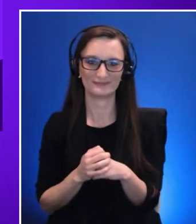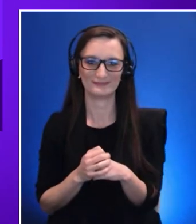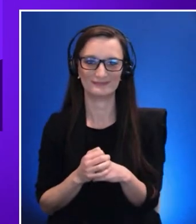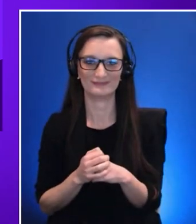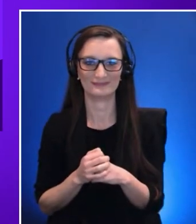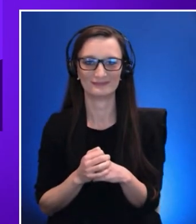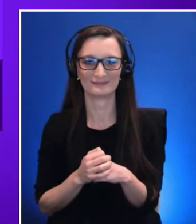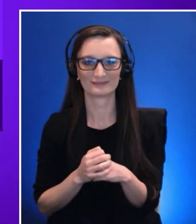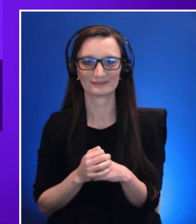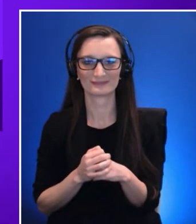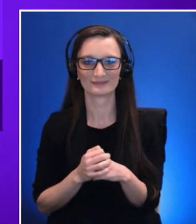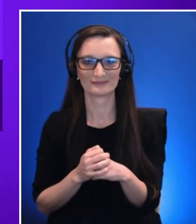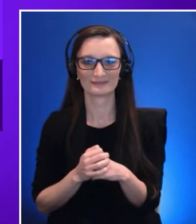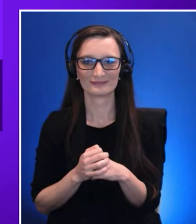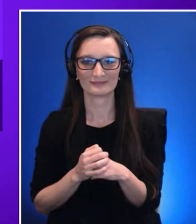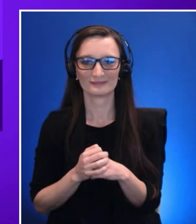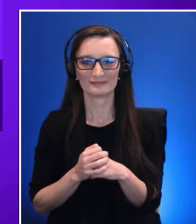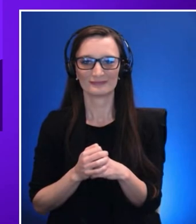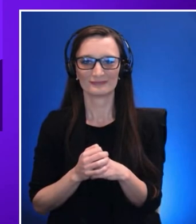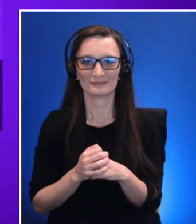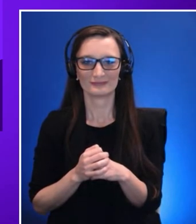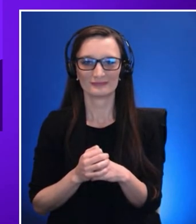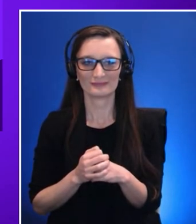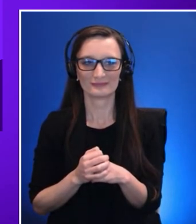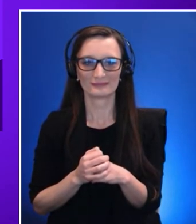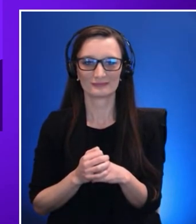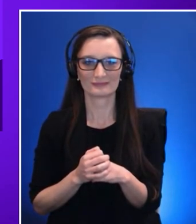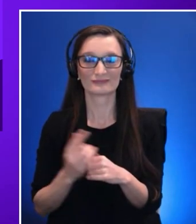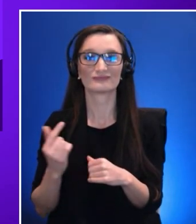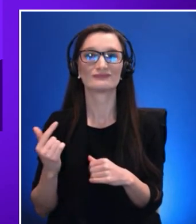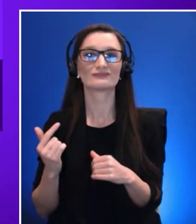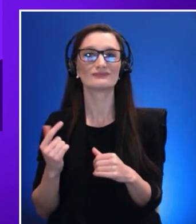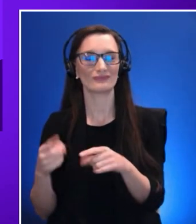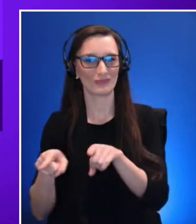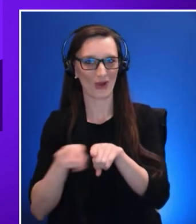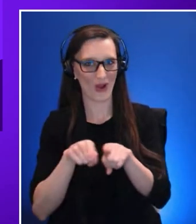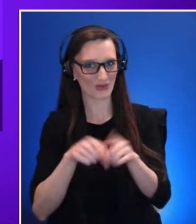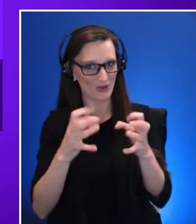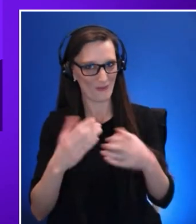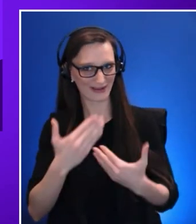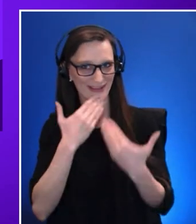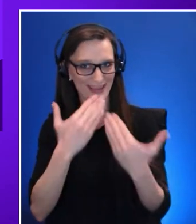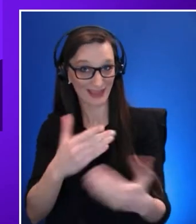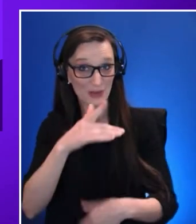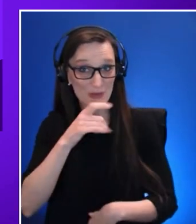Well we all we also want to thank Verizon and Google for providing funding to cover the cost